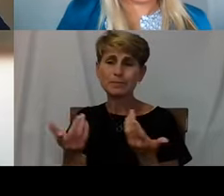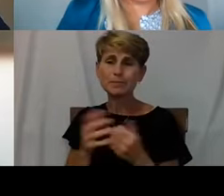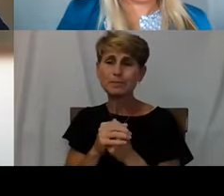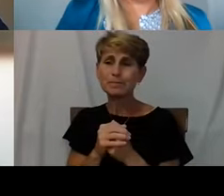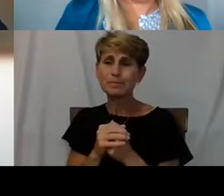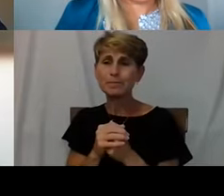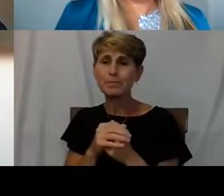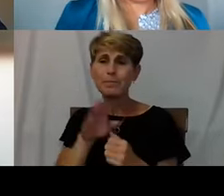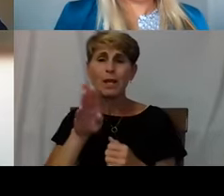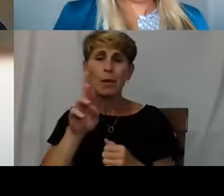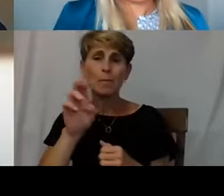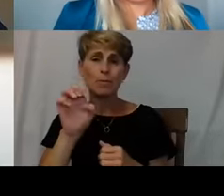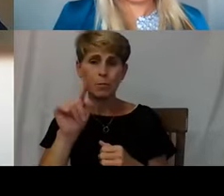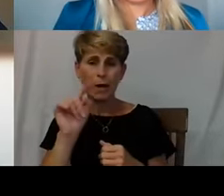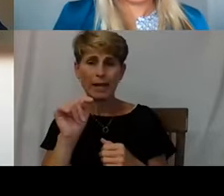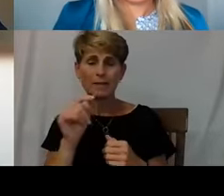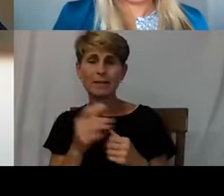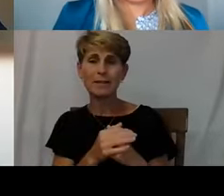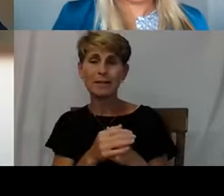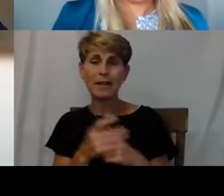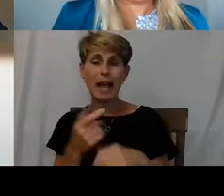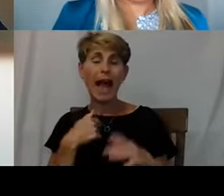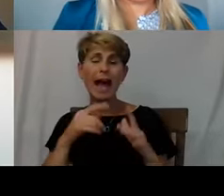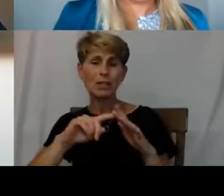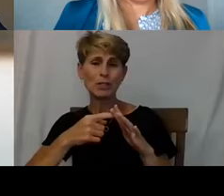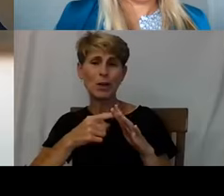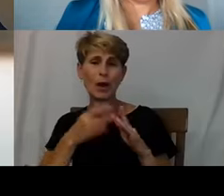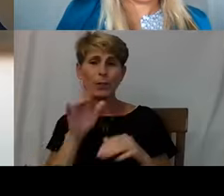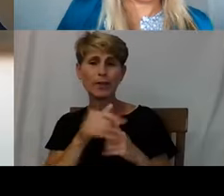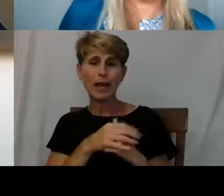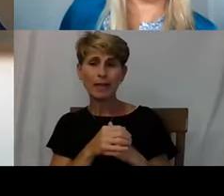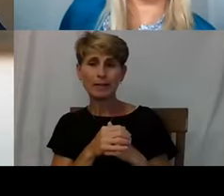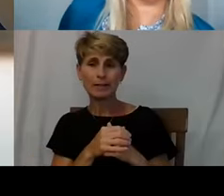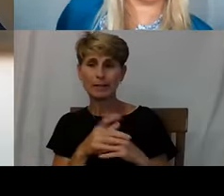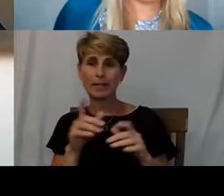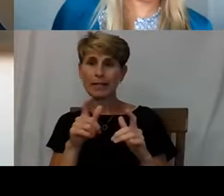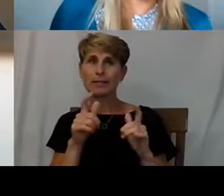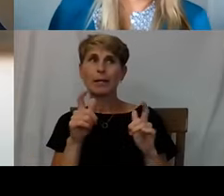I can start with that if that's okay, because it's a big challenge.